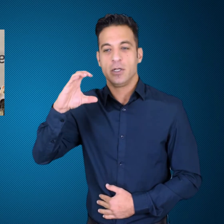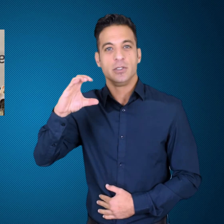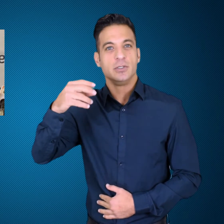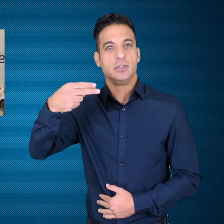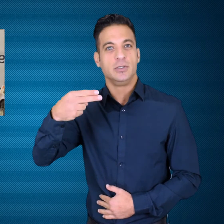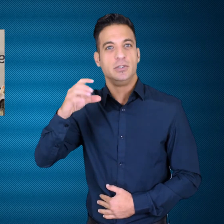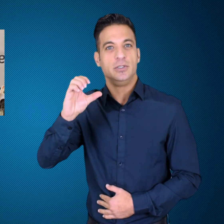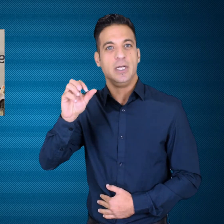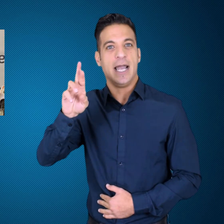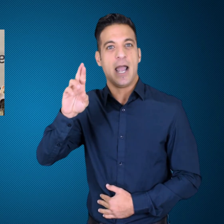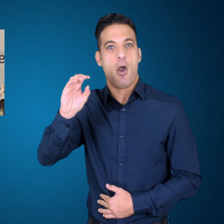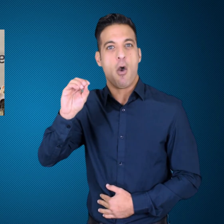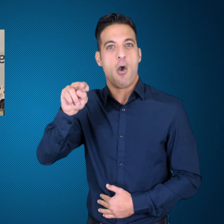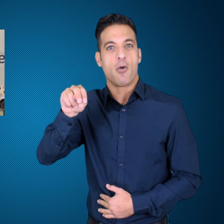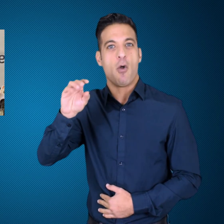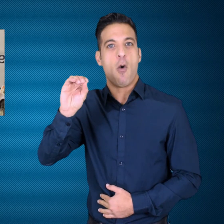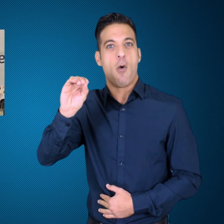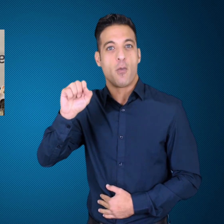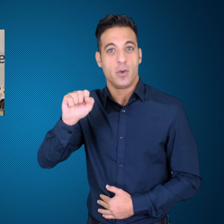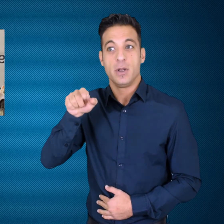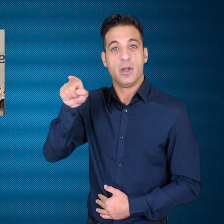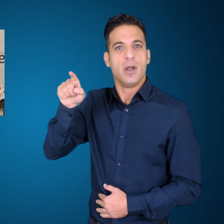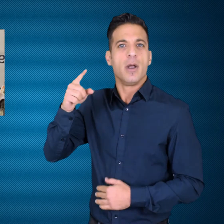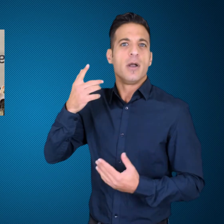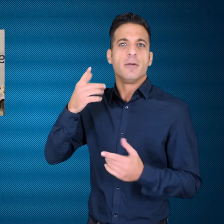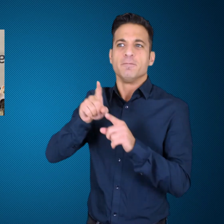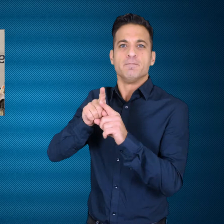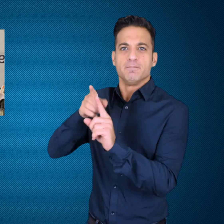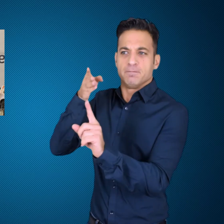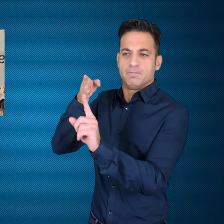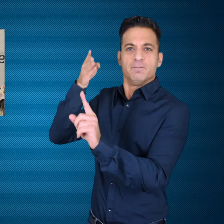Association of Kenya (SJAK) awarded the